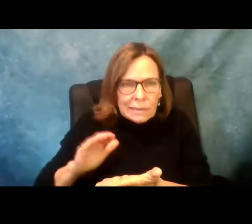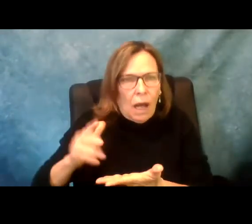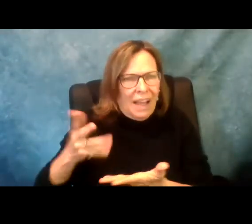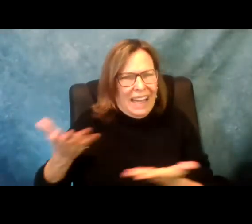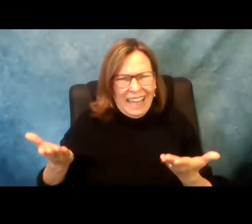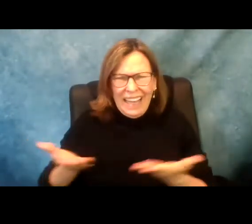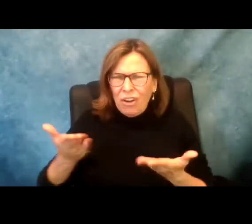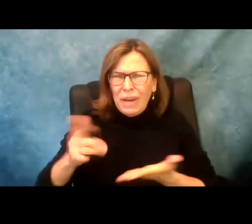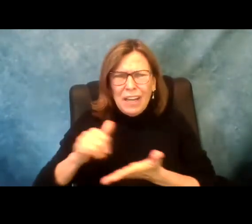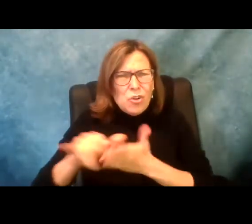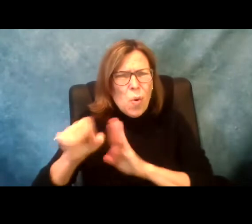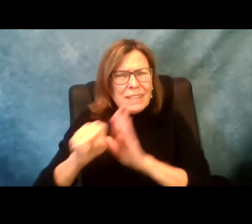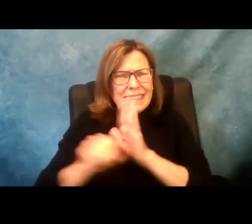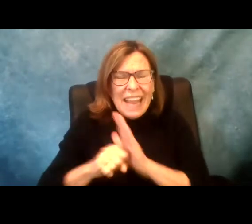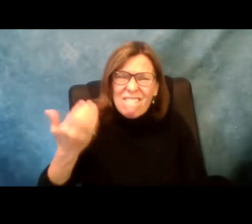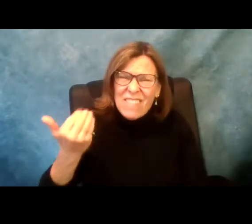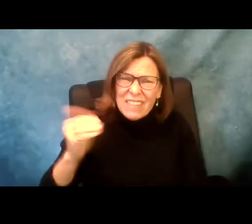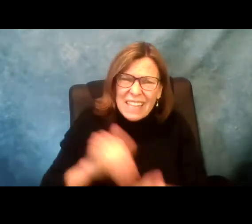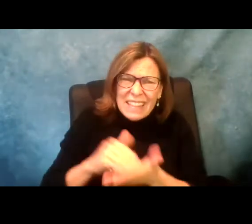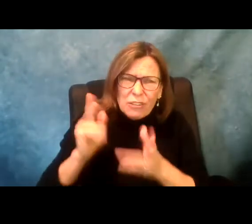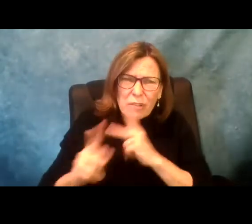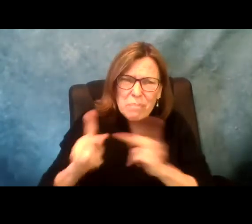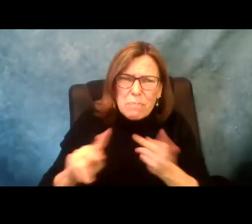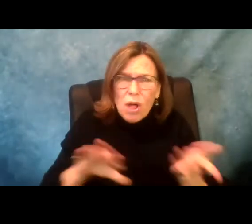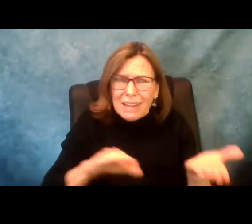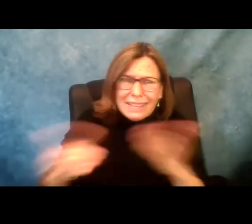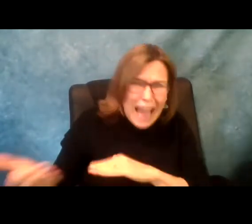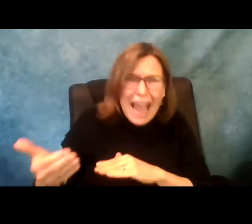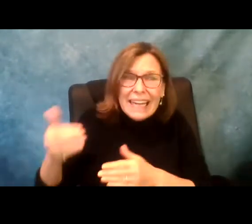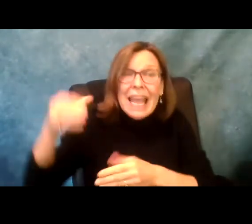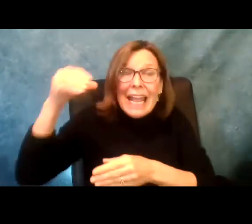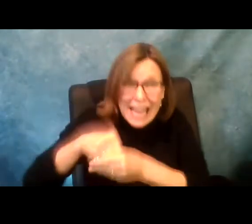So we are coming out of COVID where we have this experience